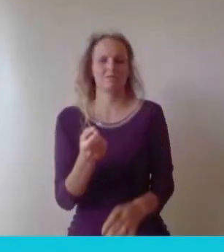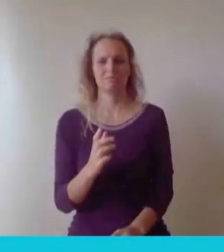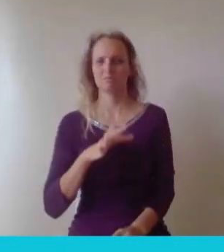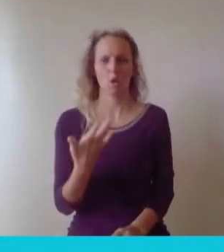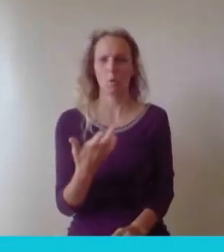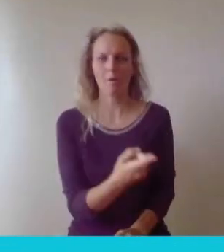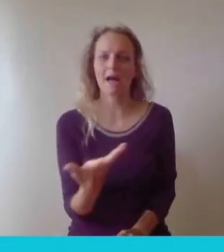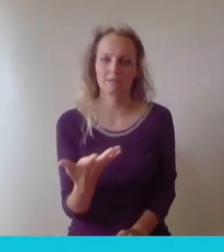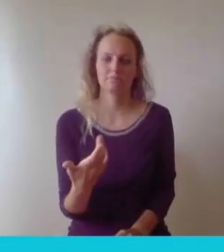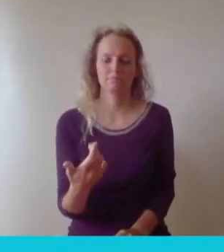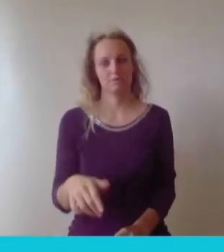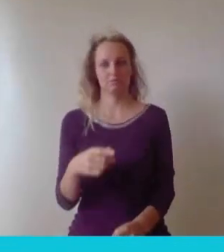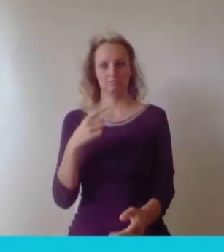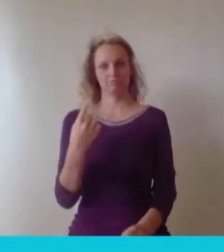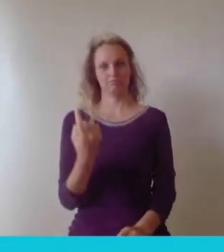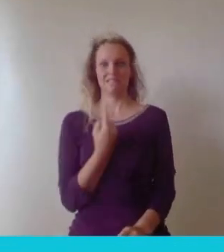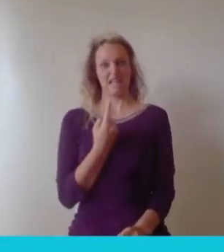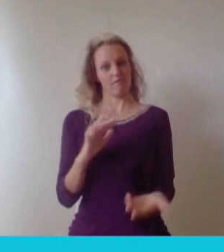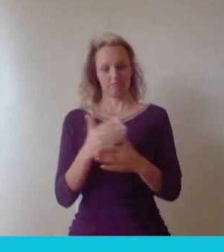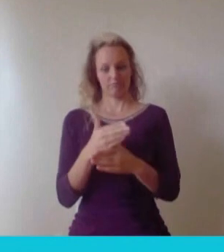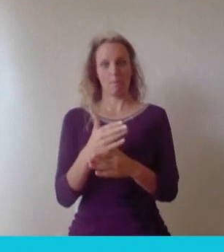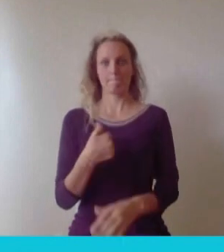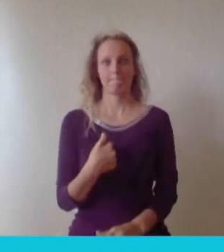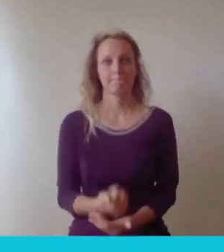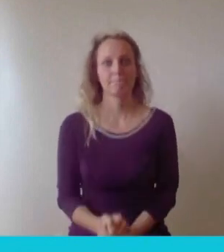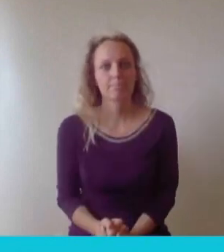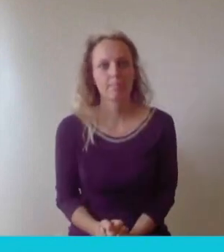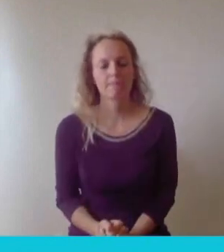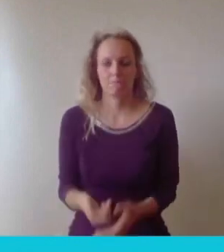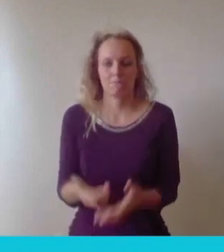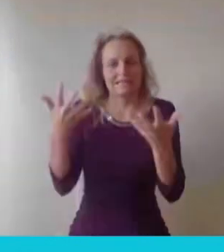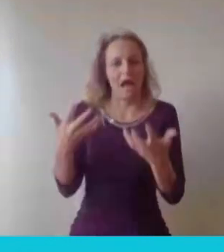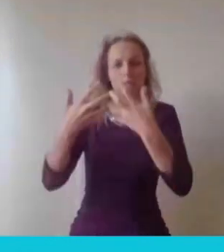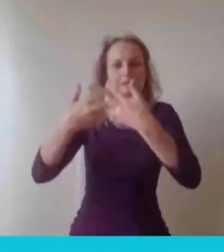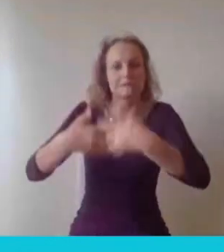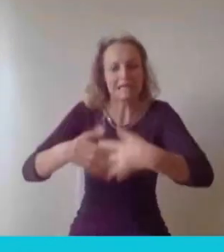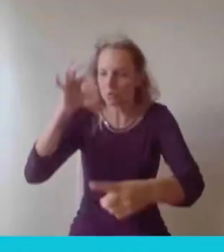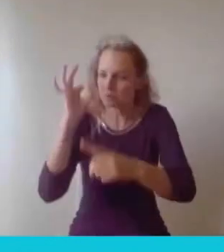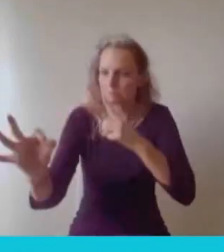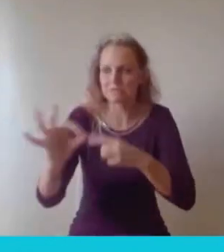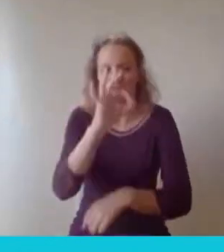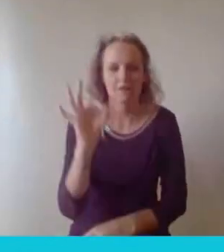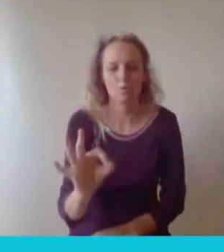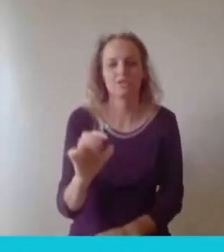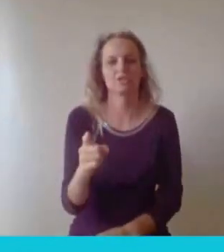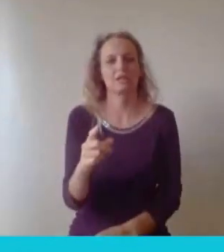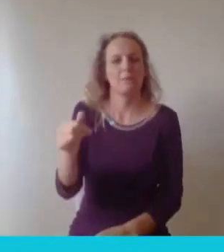Thank you. A technical question here. Which you may not be able to answer is how is Snap fashion different from